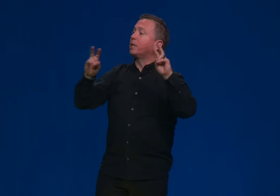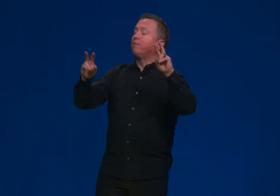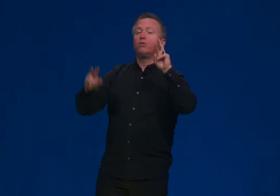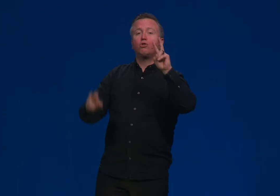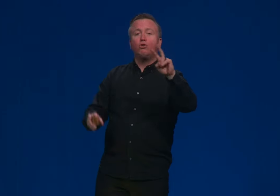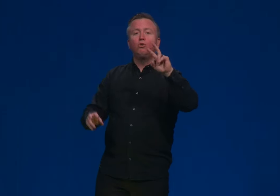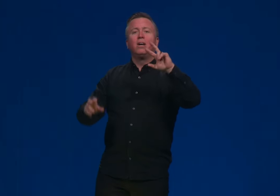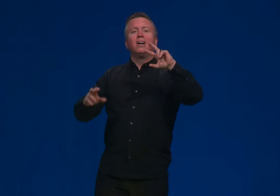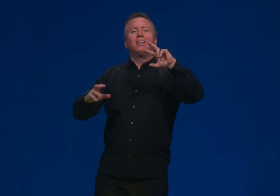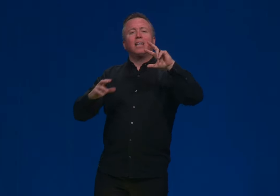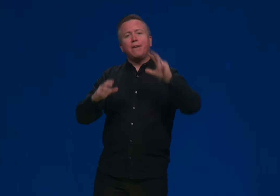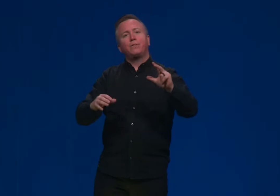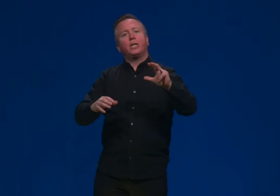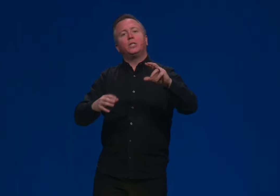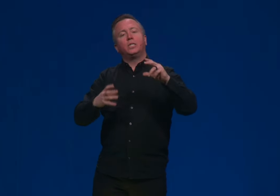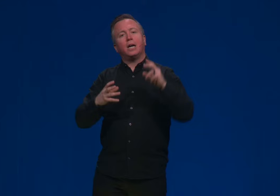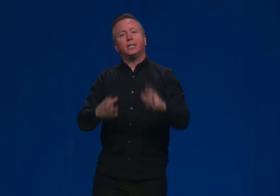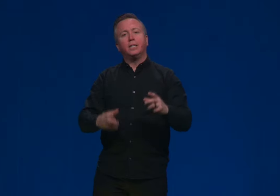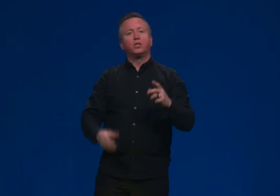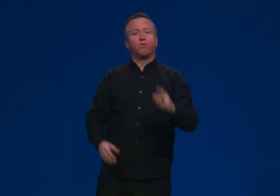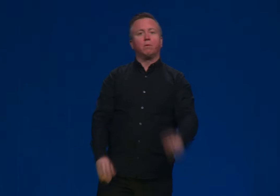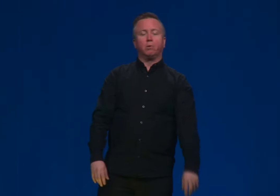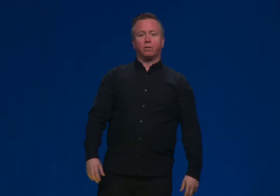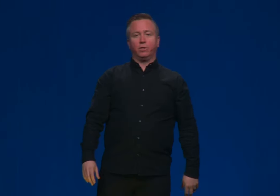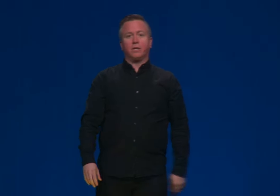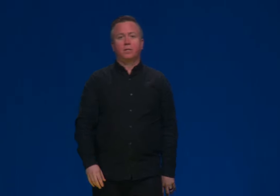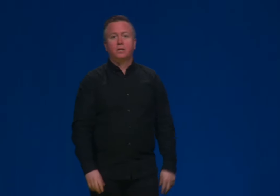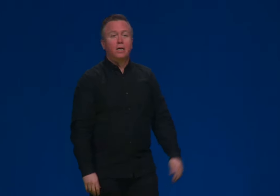I want to give you two life changing ideas from the Book of Genesis.